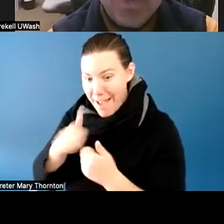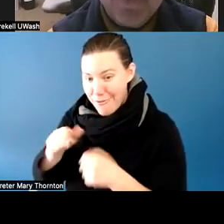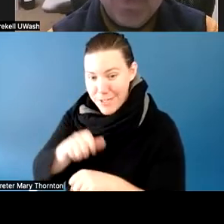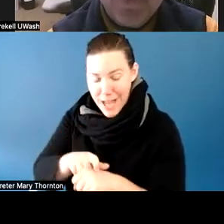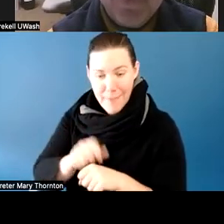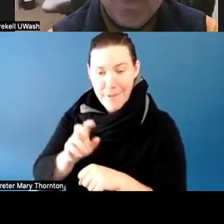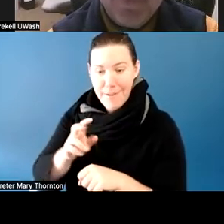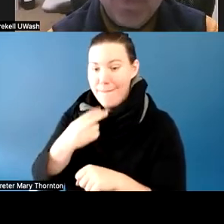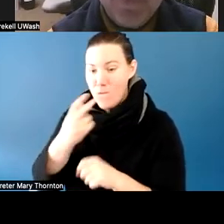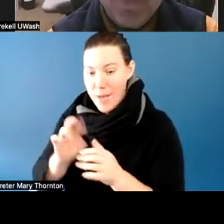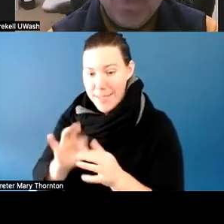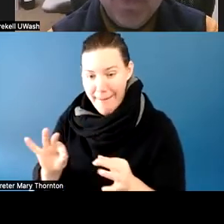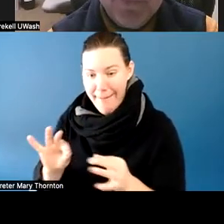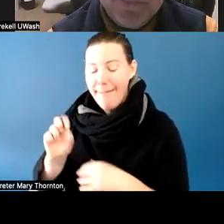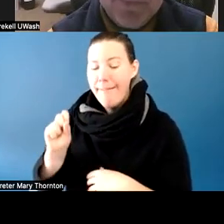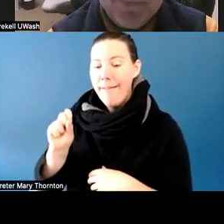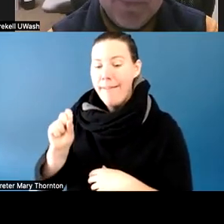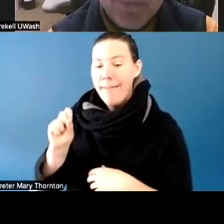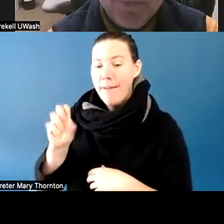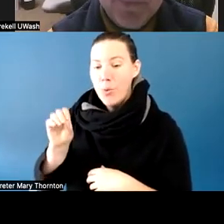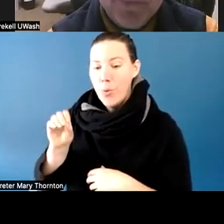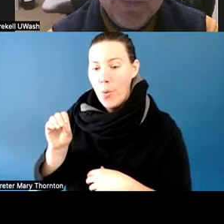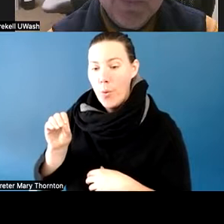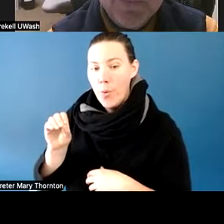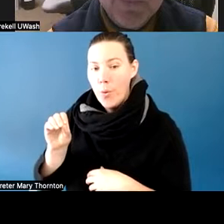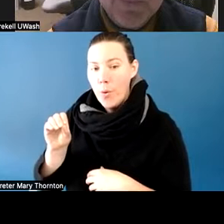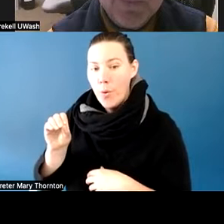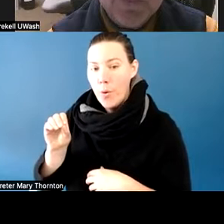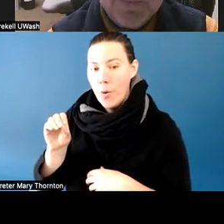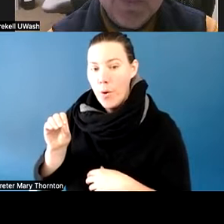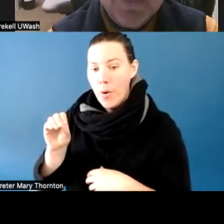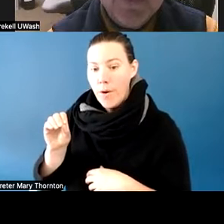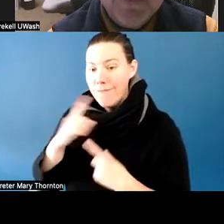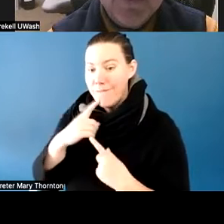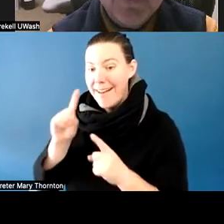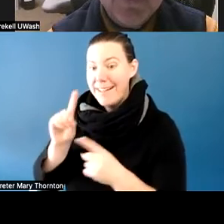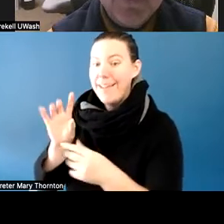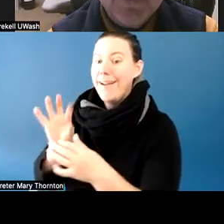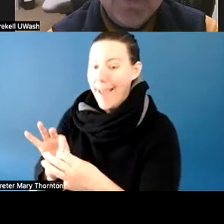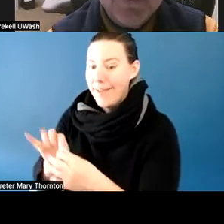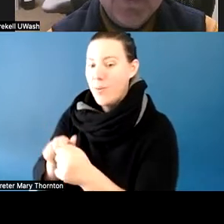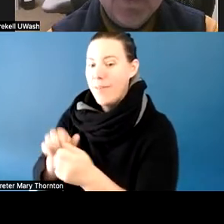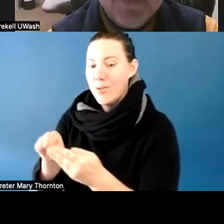So, as they won't connect with the student, and me with the student, in my care team